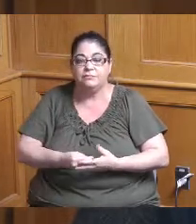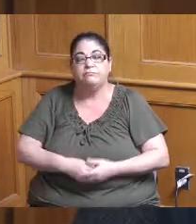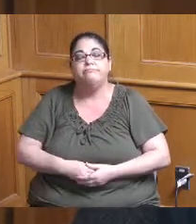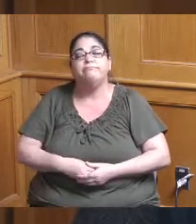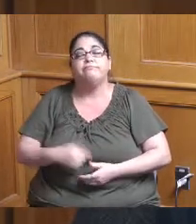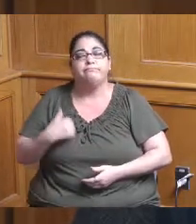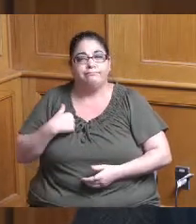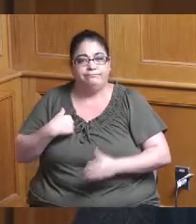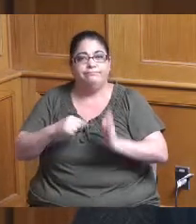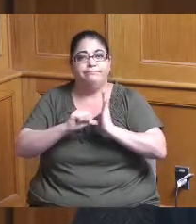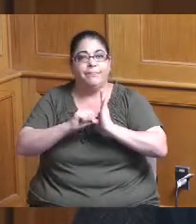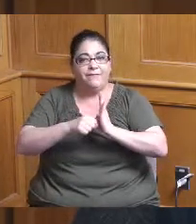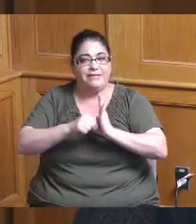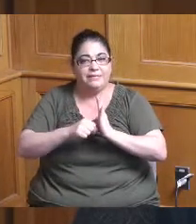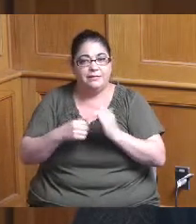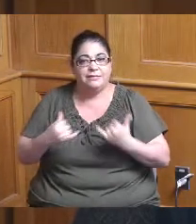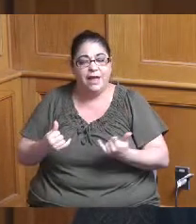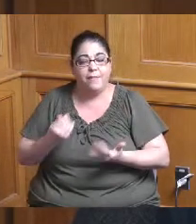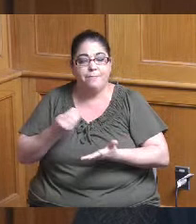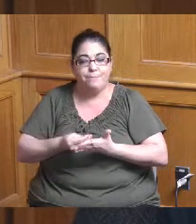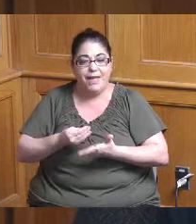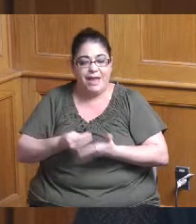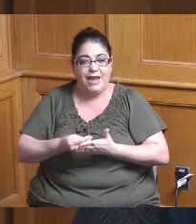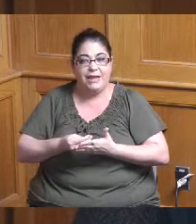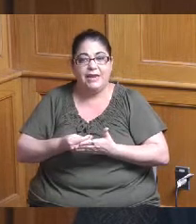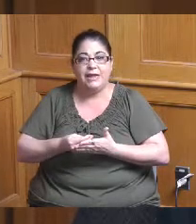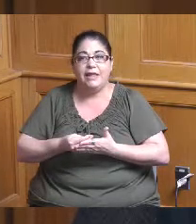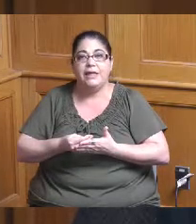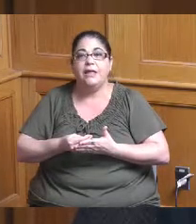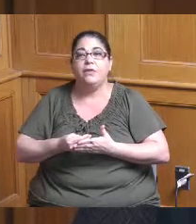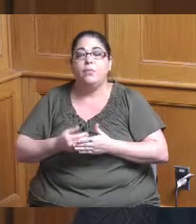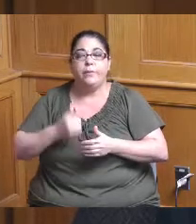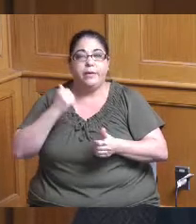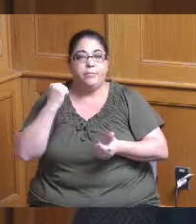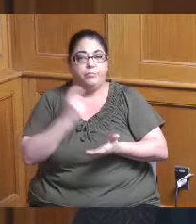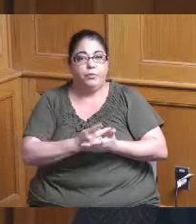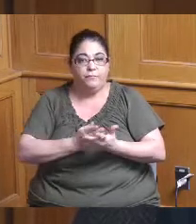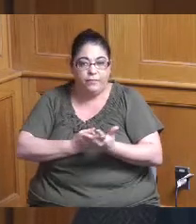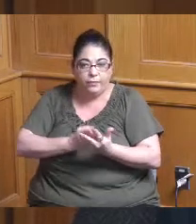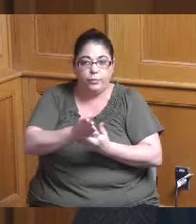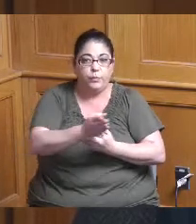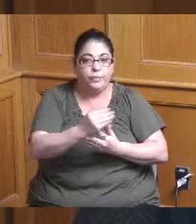that that this is money that we pass through the budget this is the second year for these funds